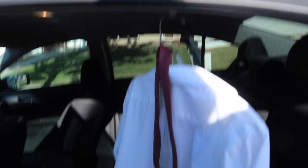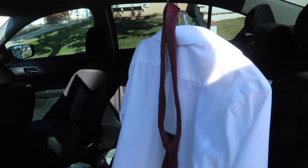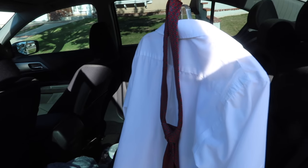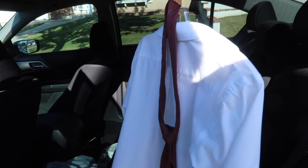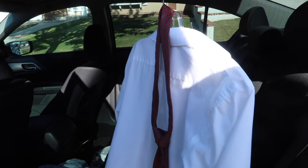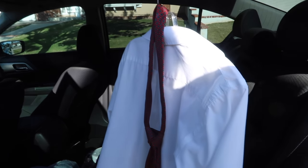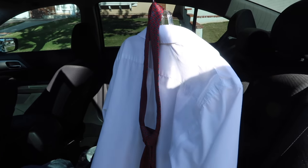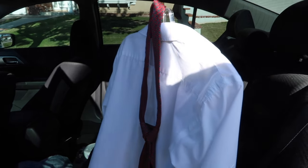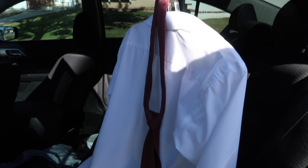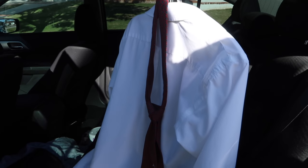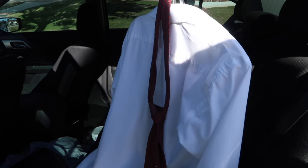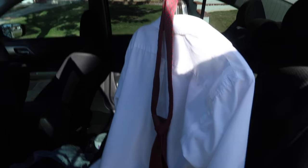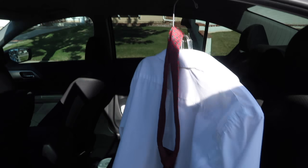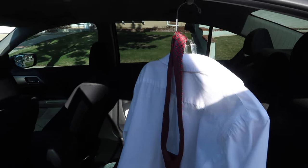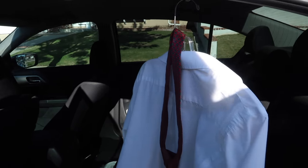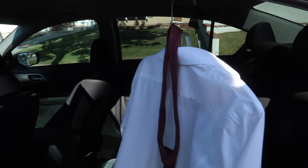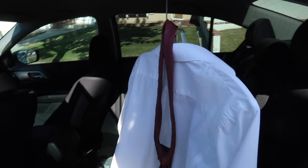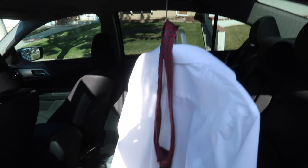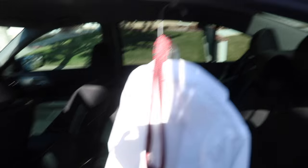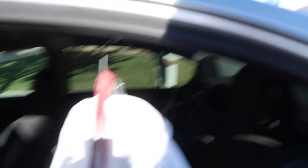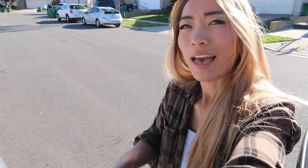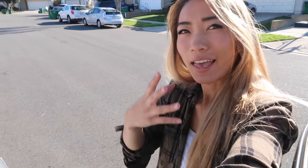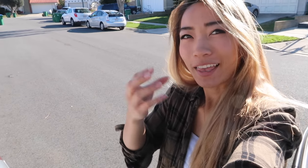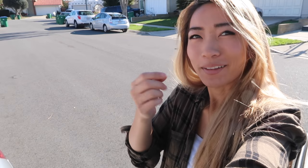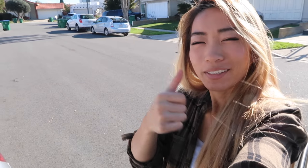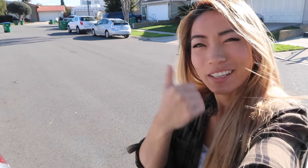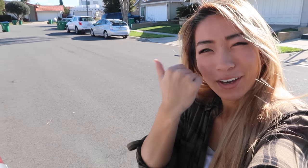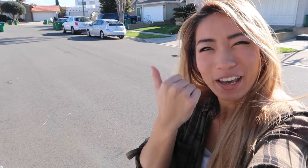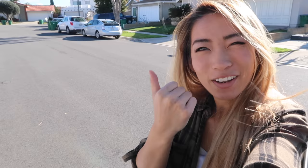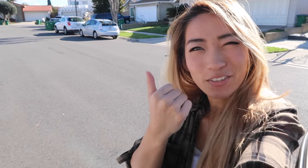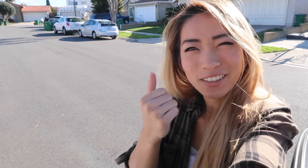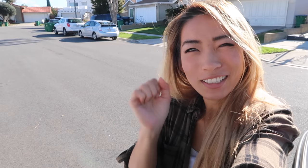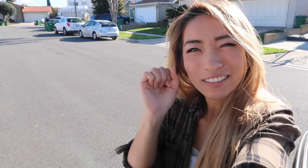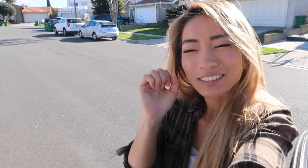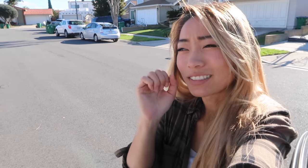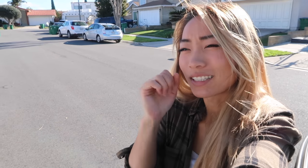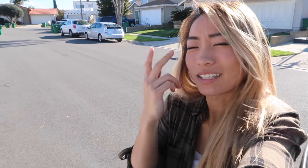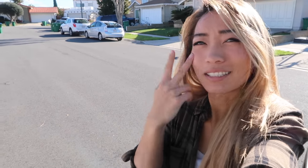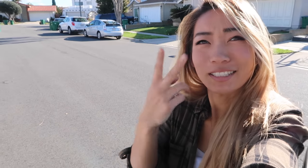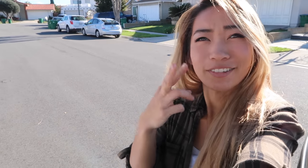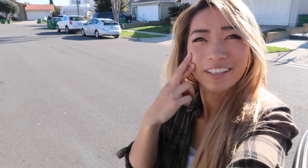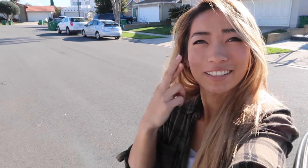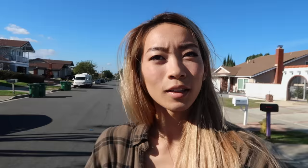Broughts my clothes My works clothes and I'm gonna go head over and see Ryan